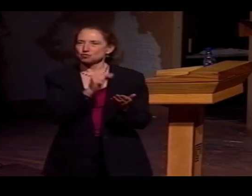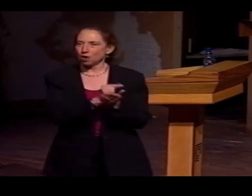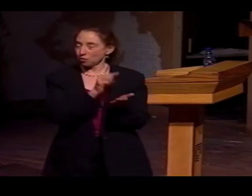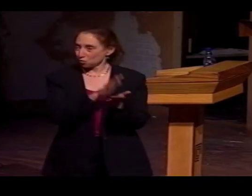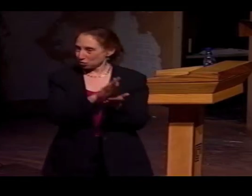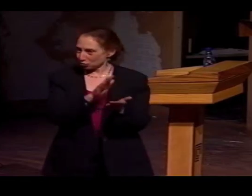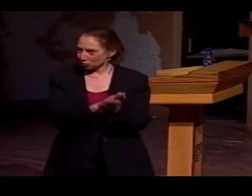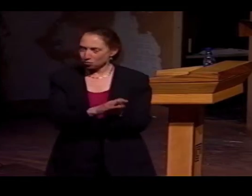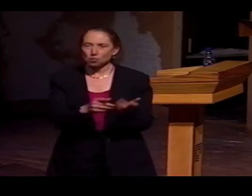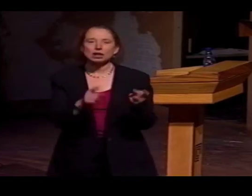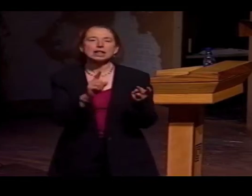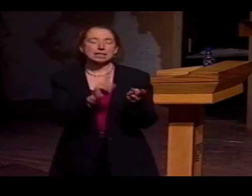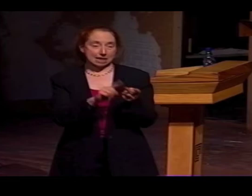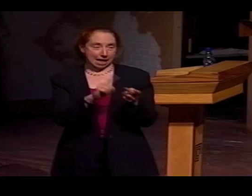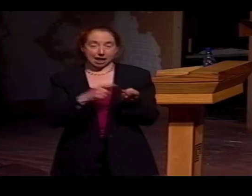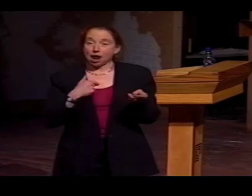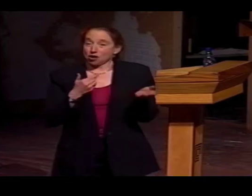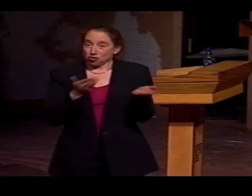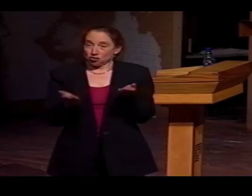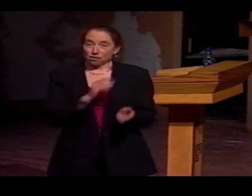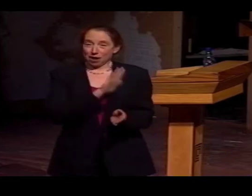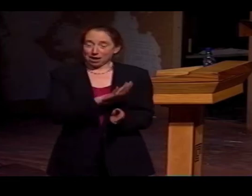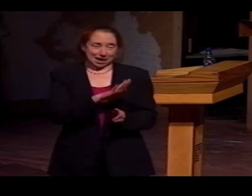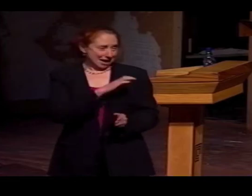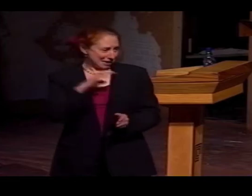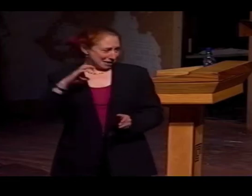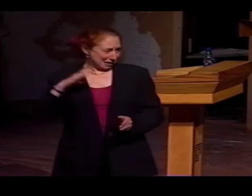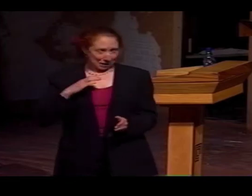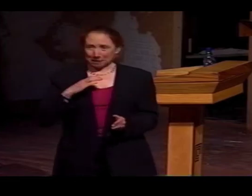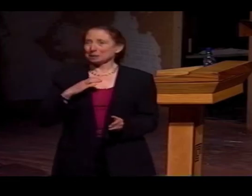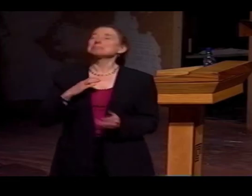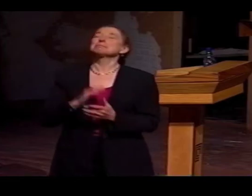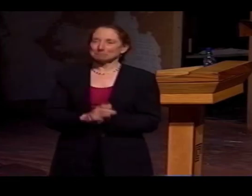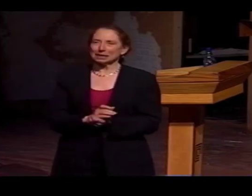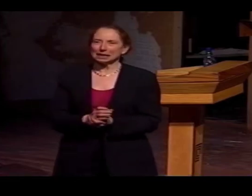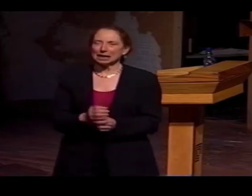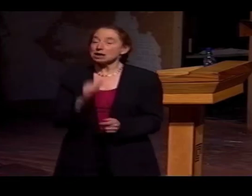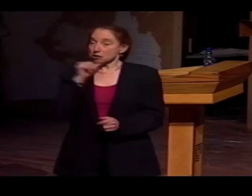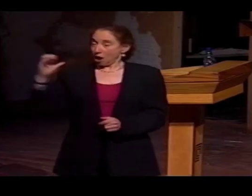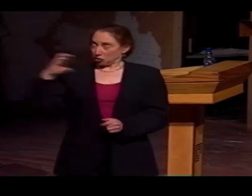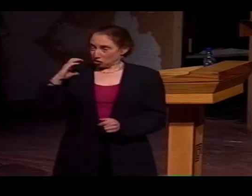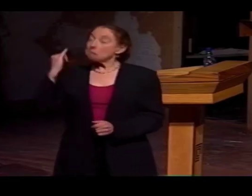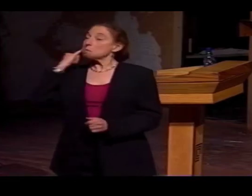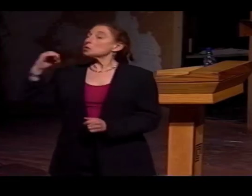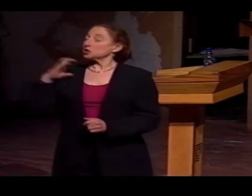WELL, I WROTE A LETTER OF RECOMMENDATION TO GRADUATE SCHOOL FOR HIM, AND I SAT ON HIS COMMITTEE